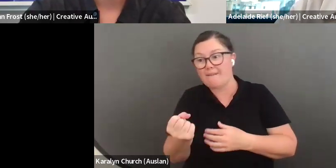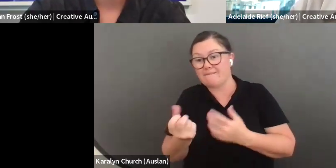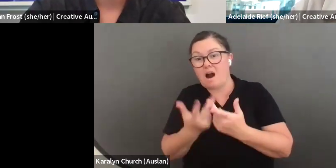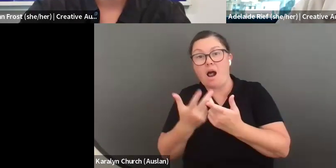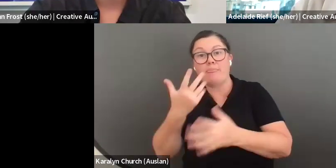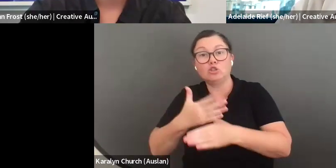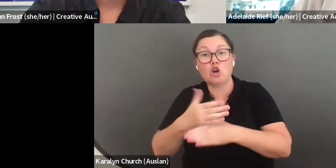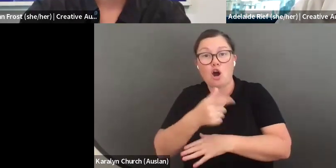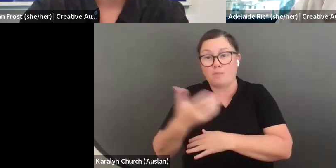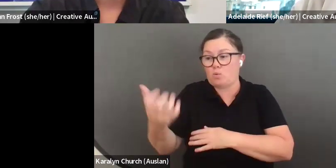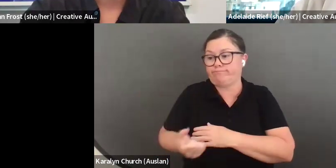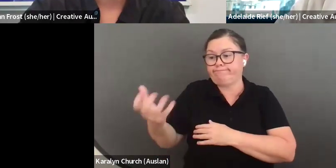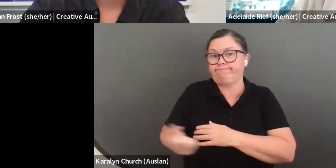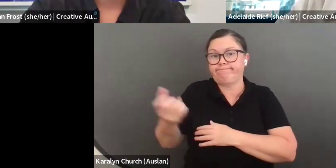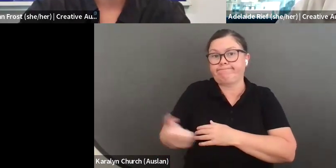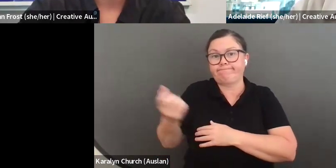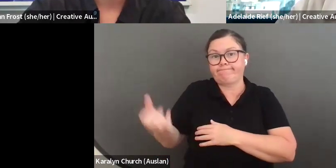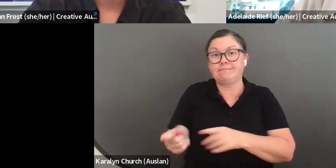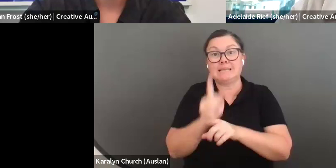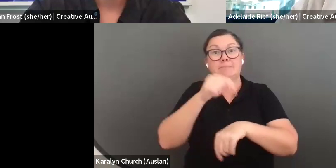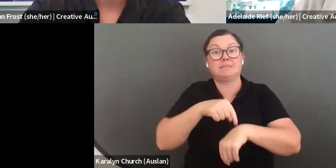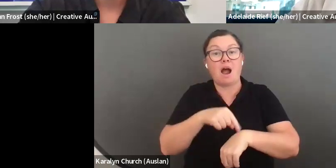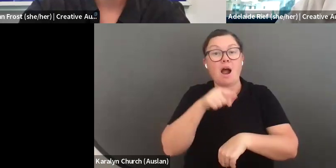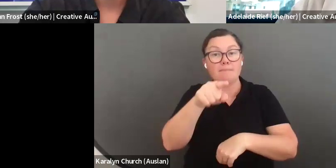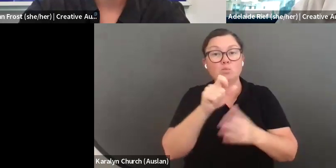survive, and you have been doing your creative